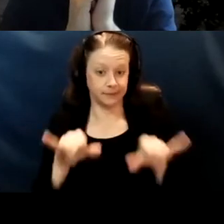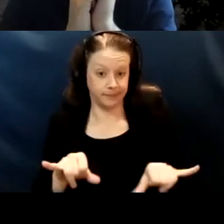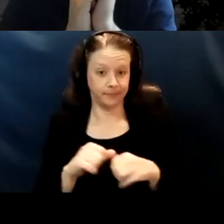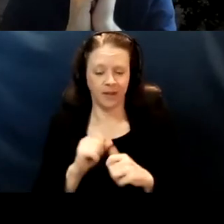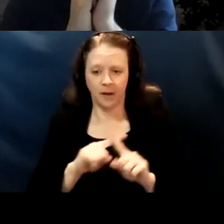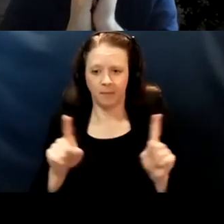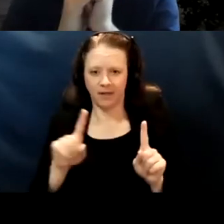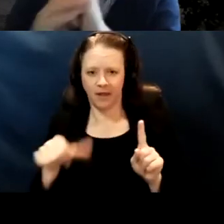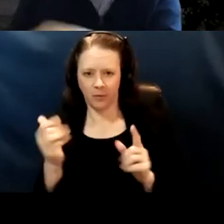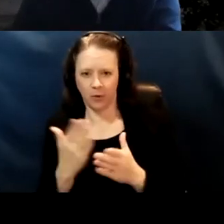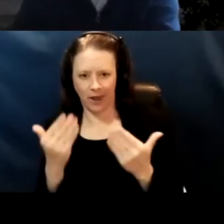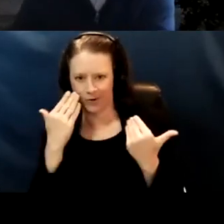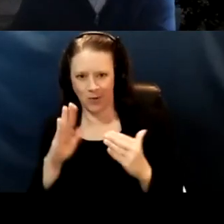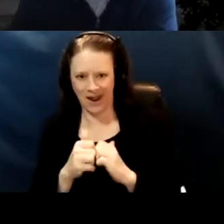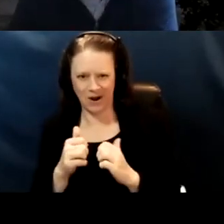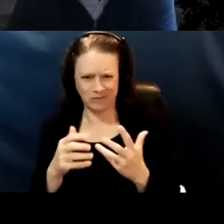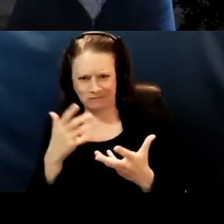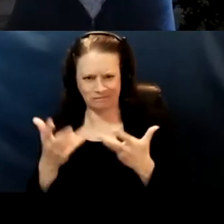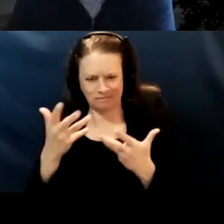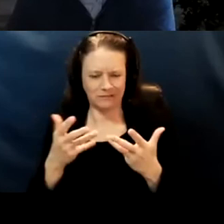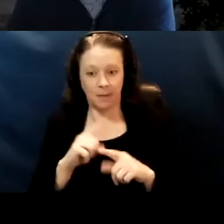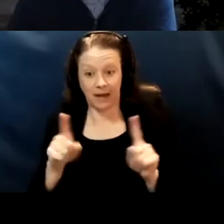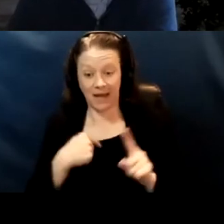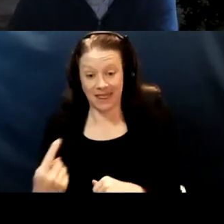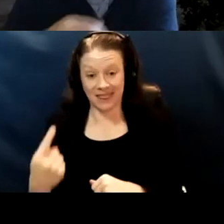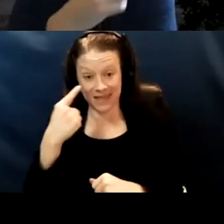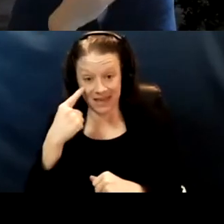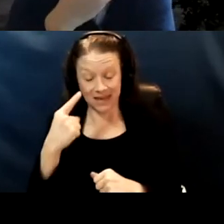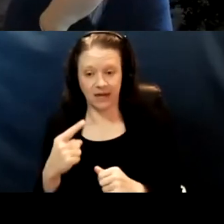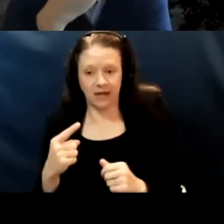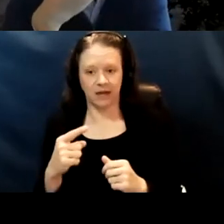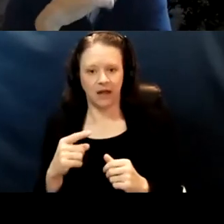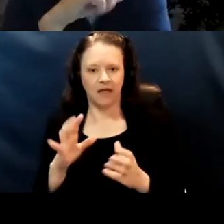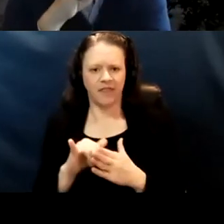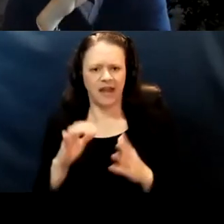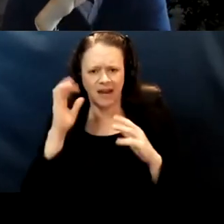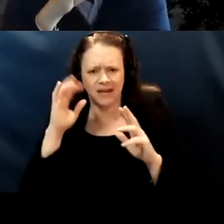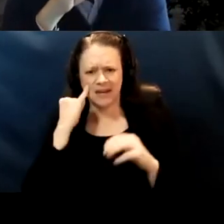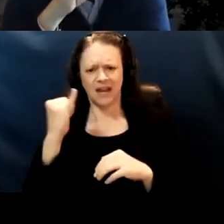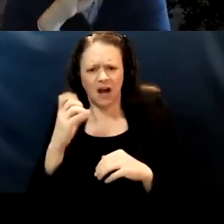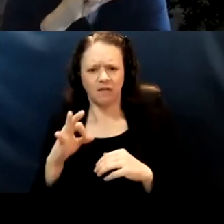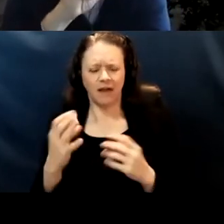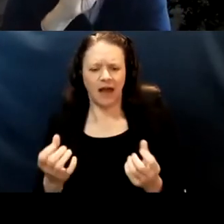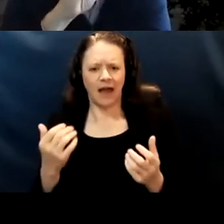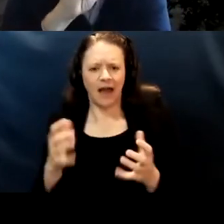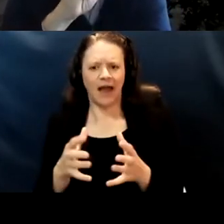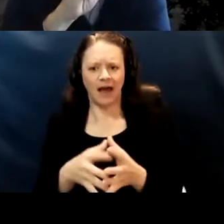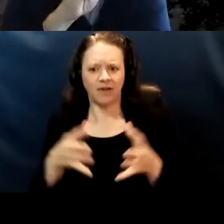I don't know how this cuts but like, I think that the critical mass issues are linked to the mRNA vaccines.